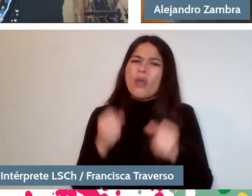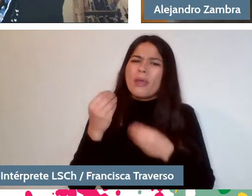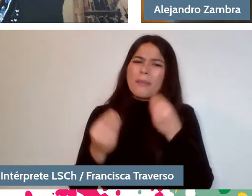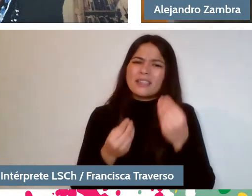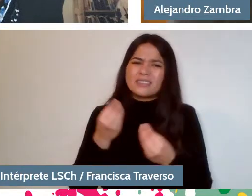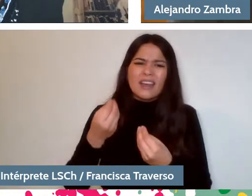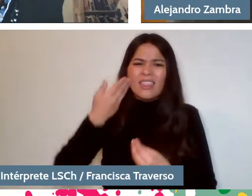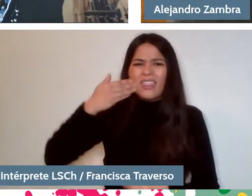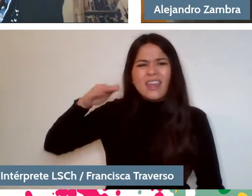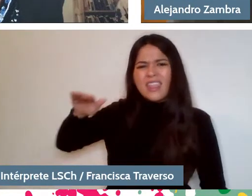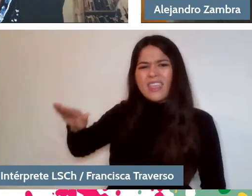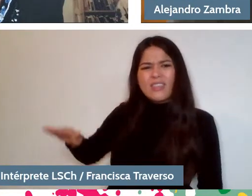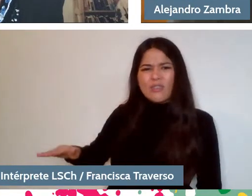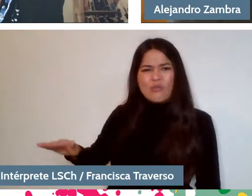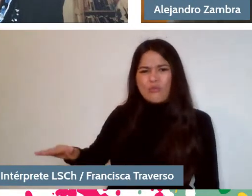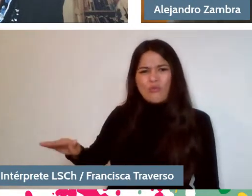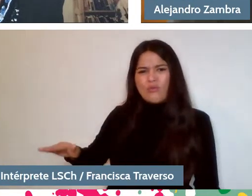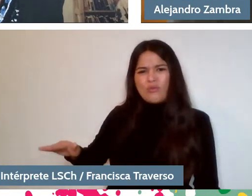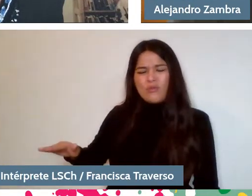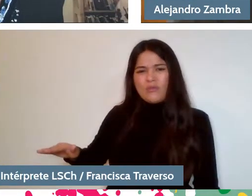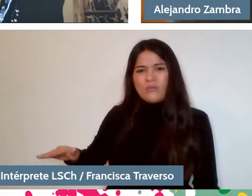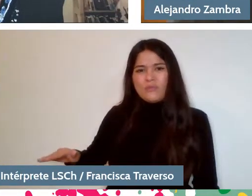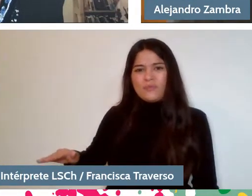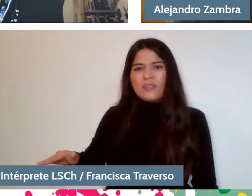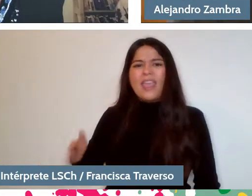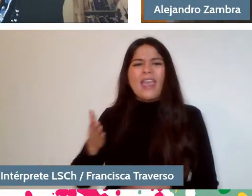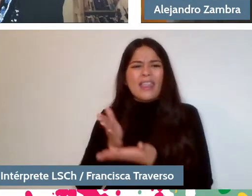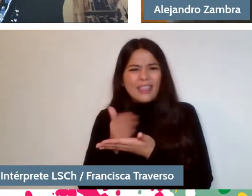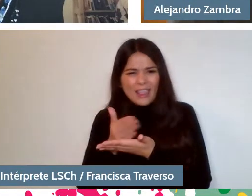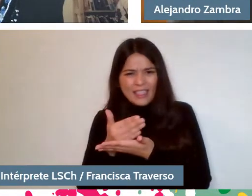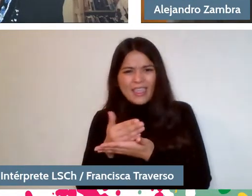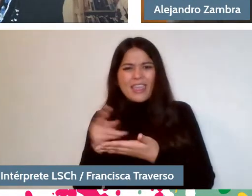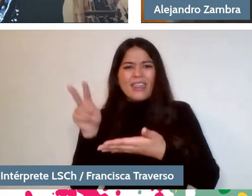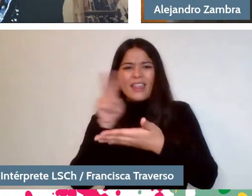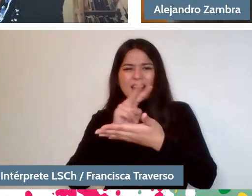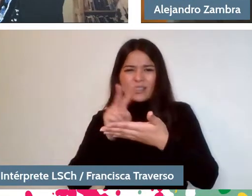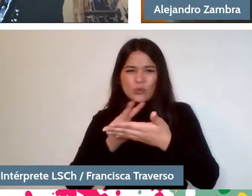I mean, generate reading strategies that demystifies it.